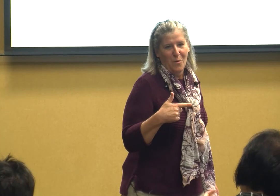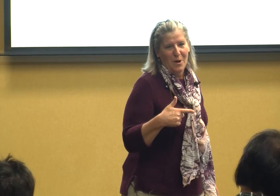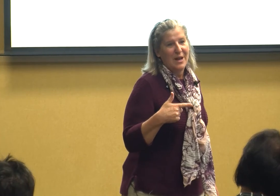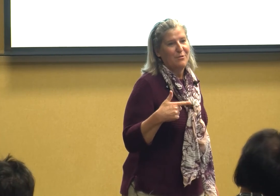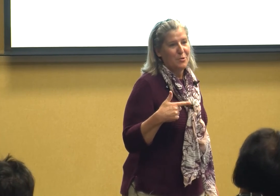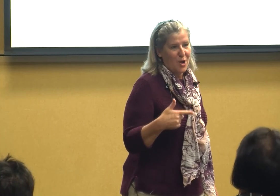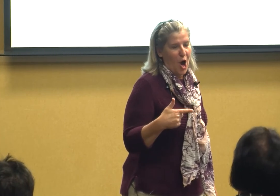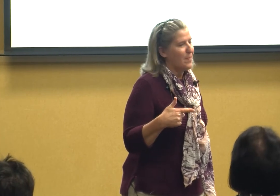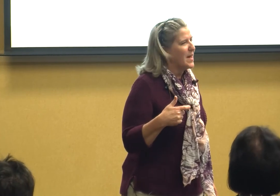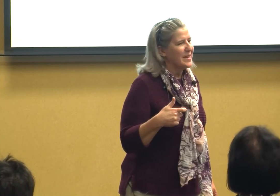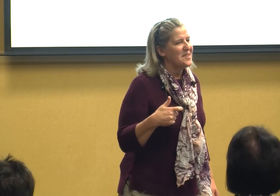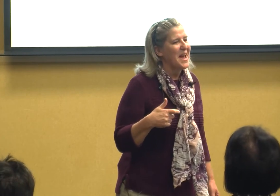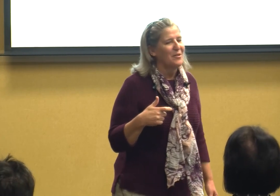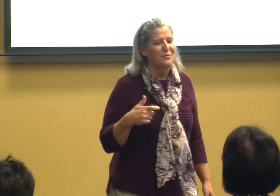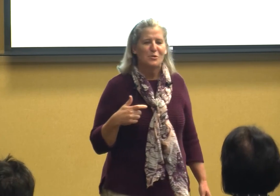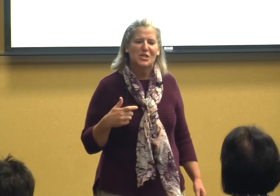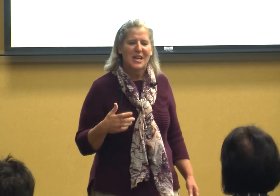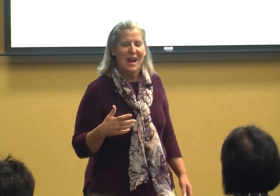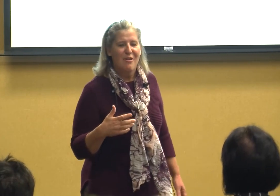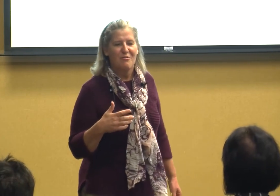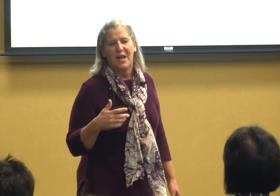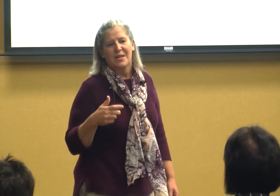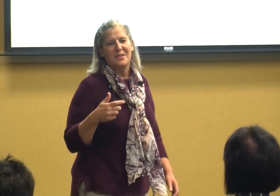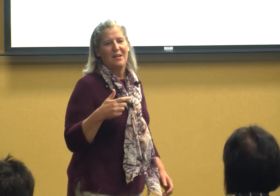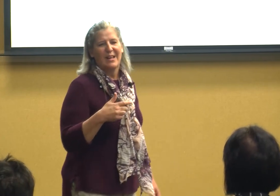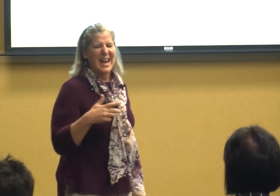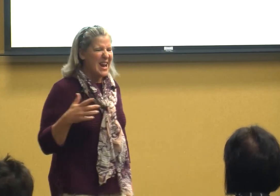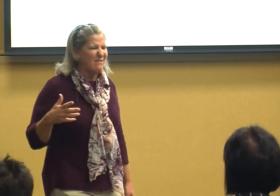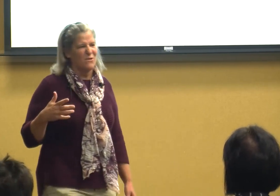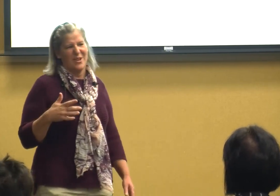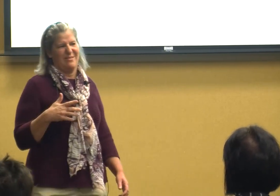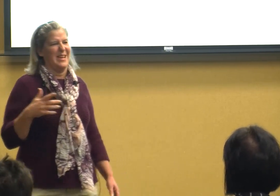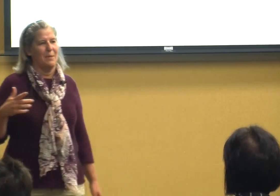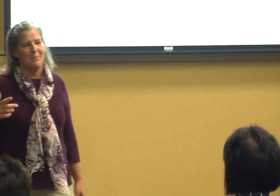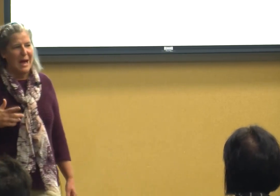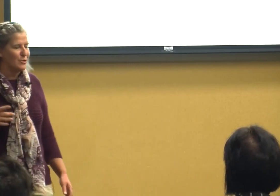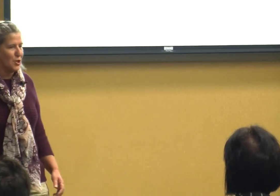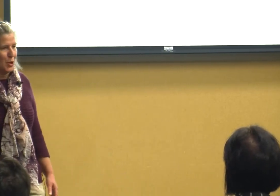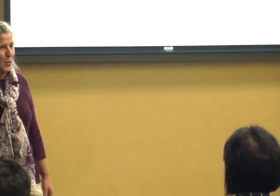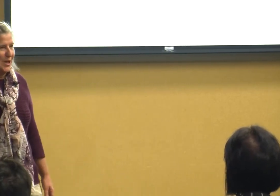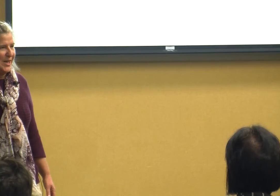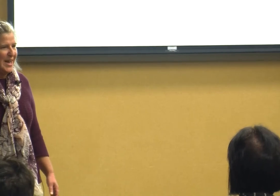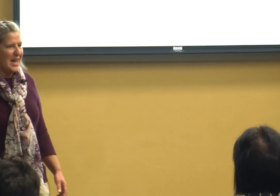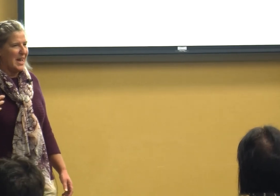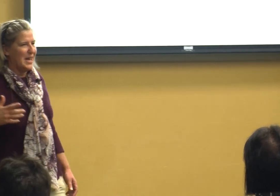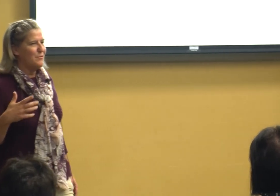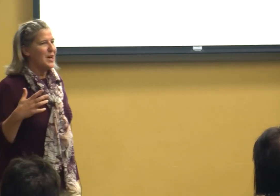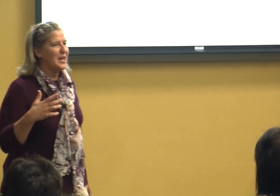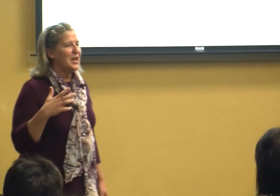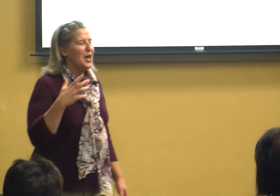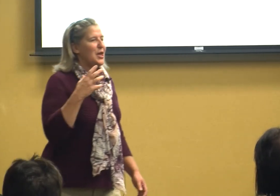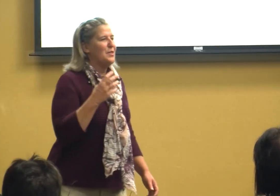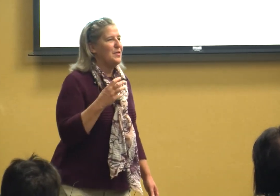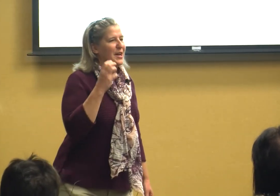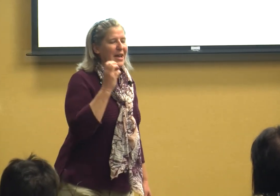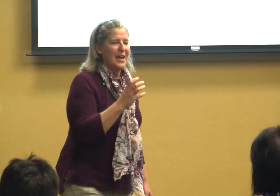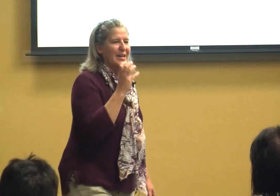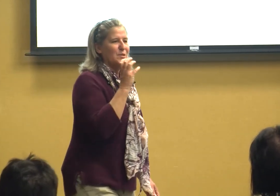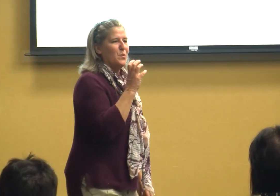if you're not they can tell if you're scared they can tell everything about you even the kids with